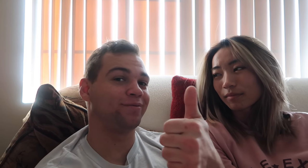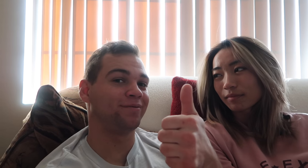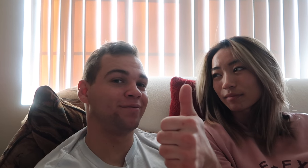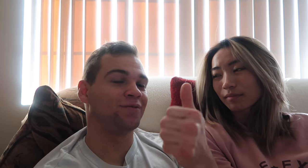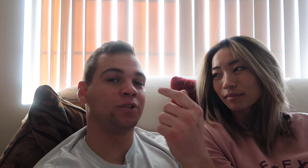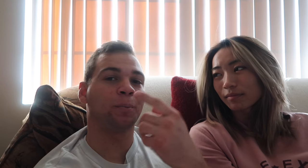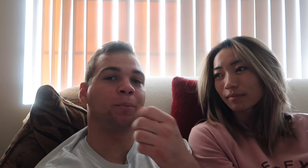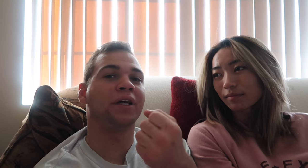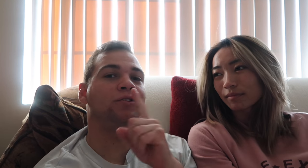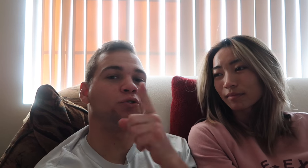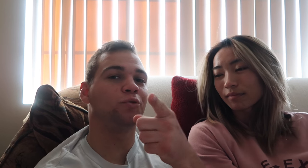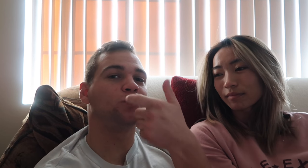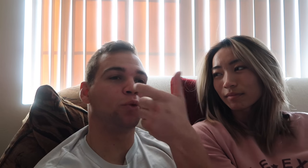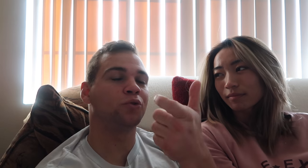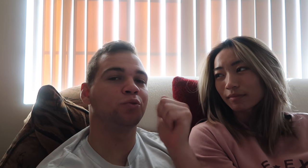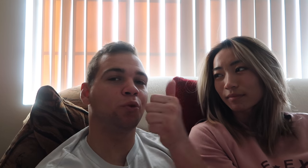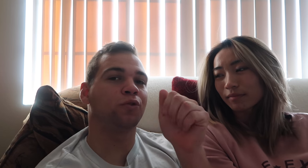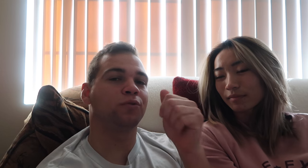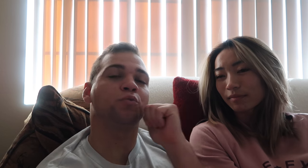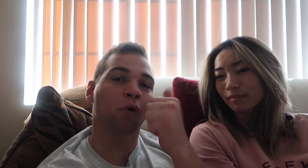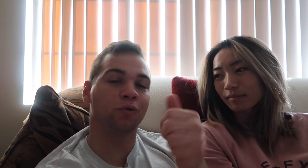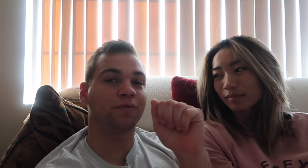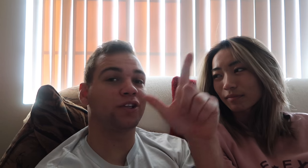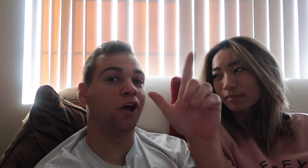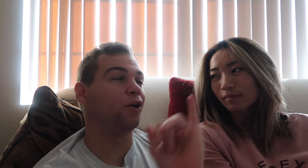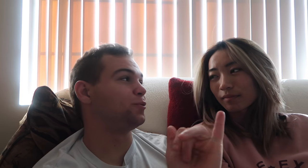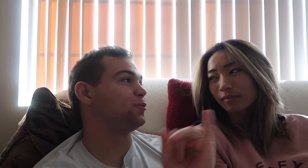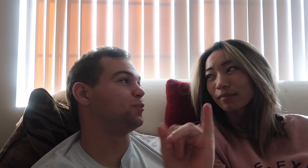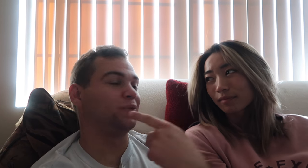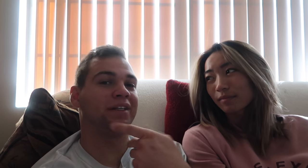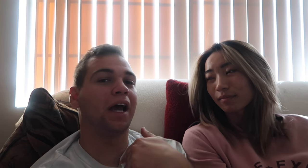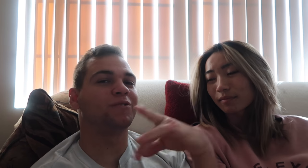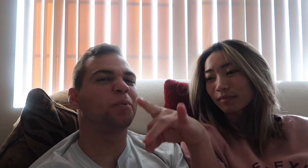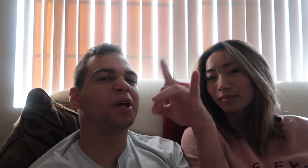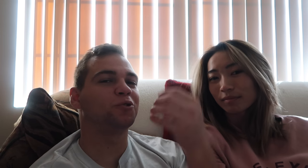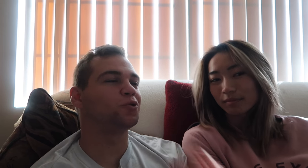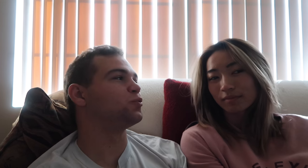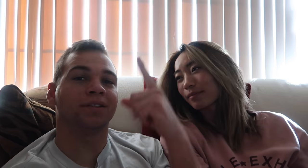make sure you watch tomorrow's vlog too we have a special treat.